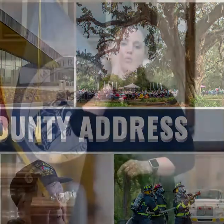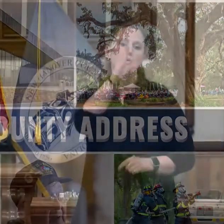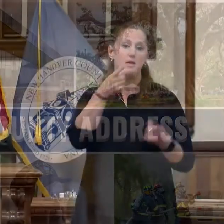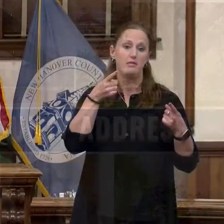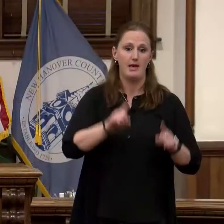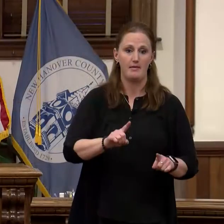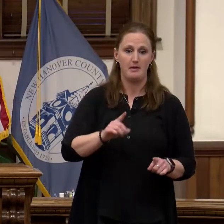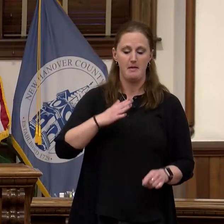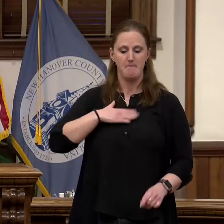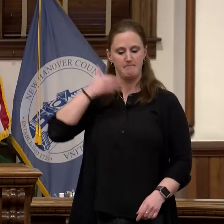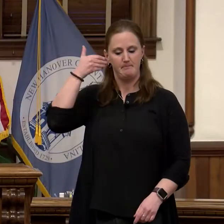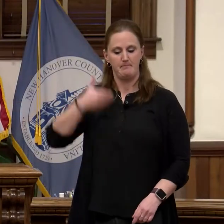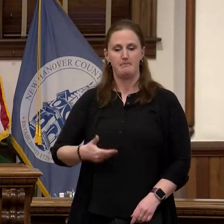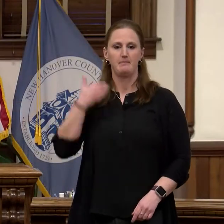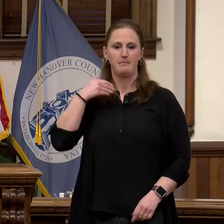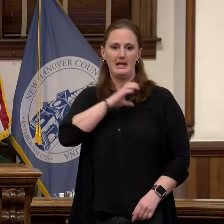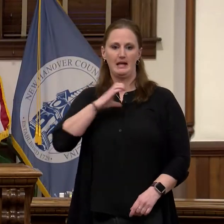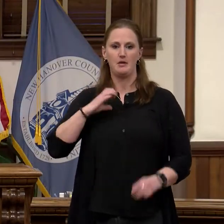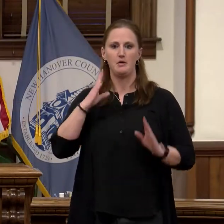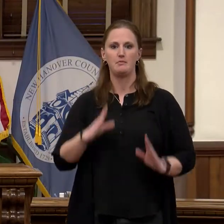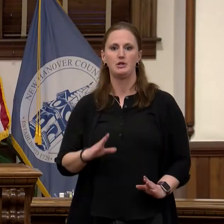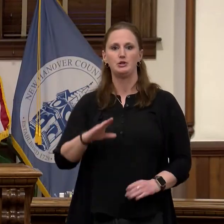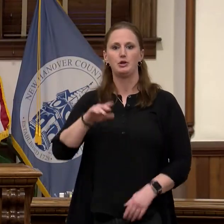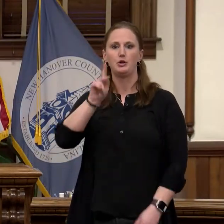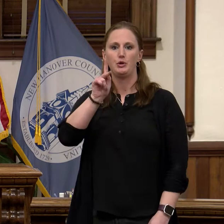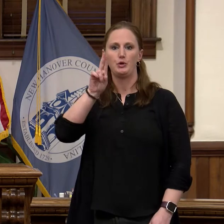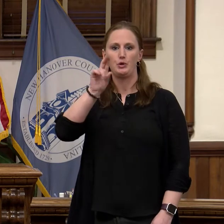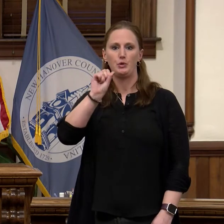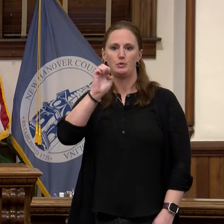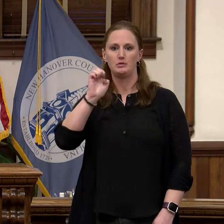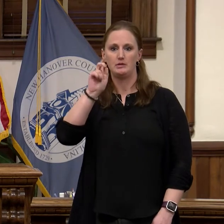Kuseck and I have the great pleasure of serving as vice chair of the board of